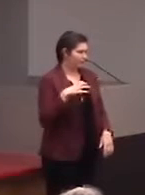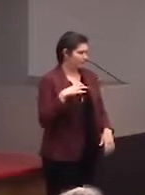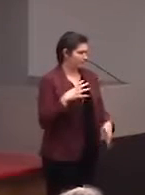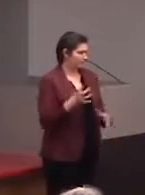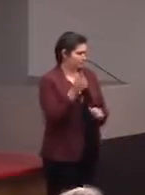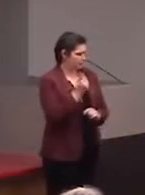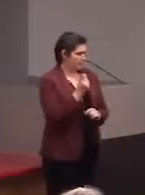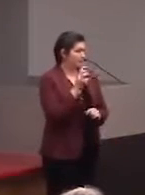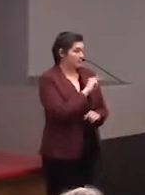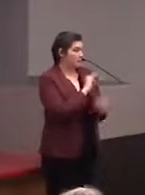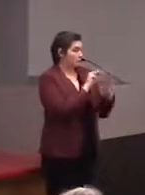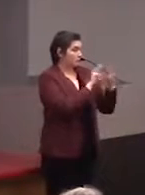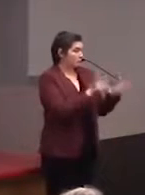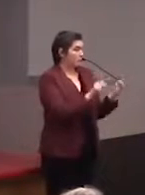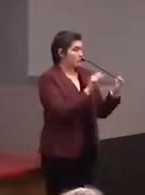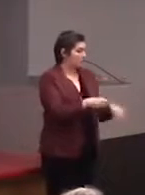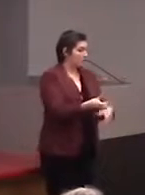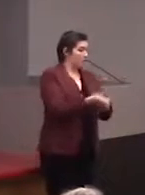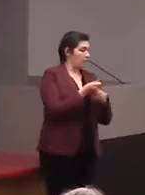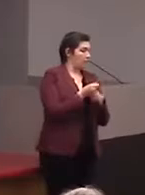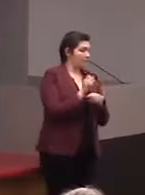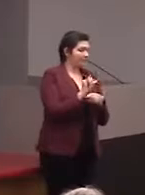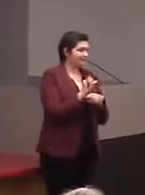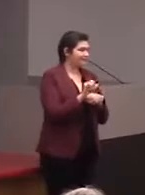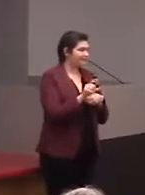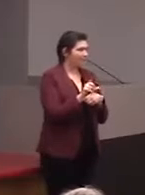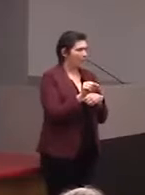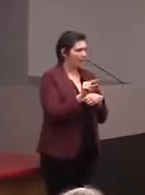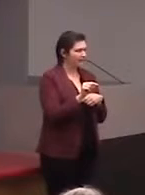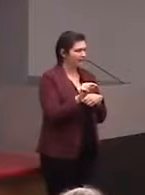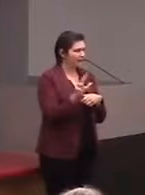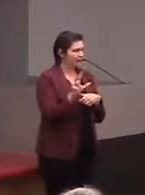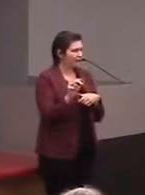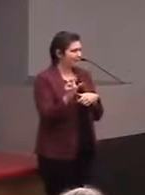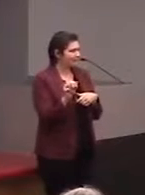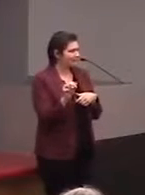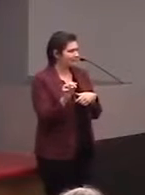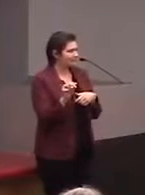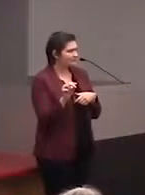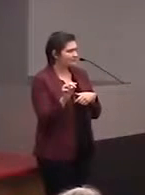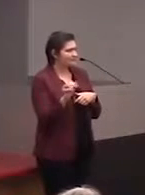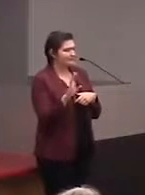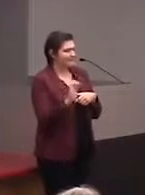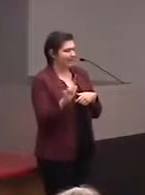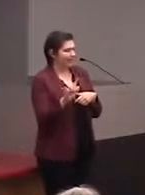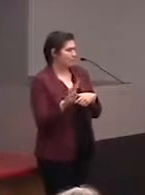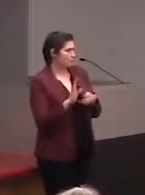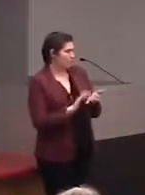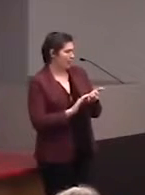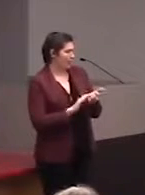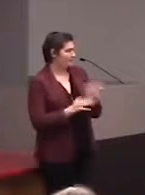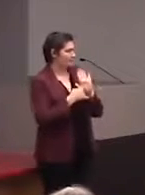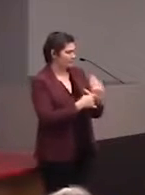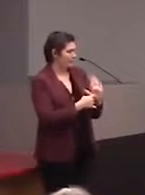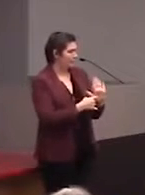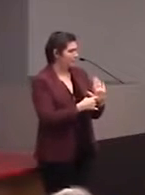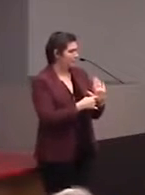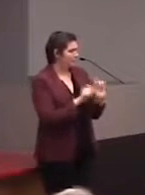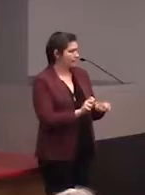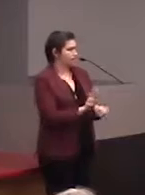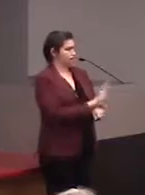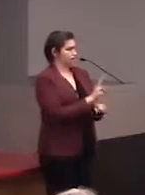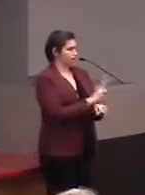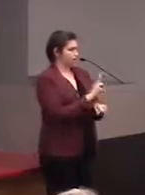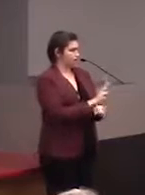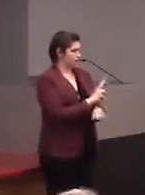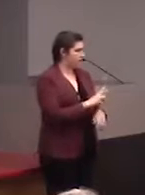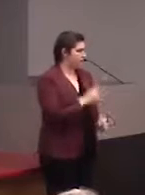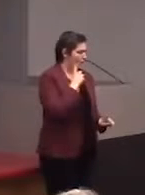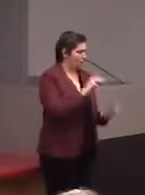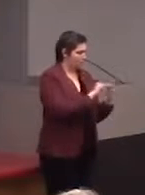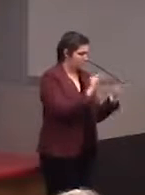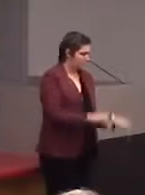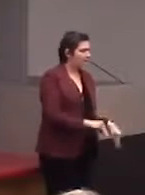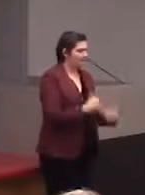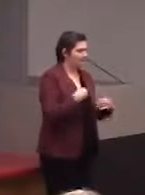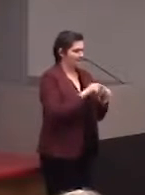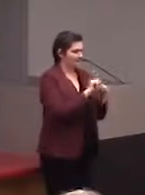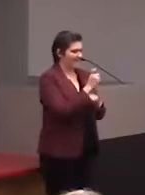30 cell braille display, so that they could